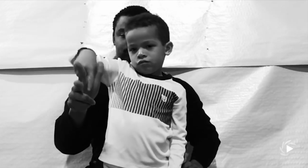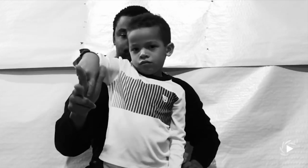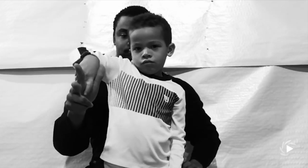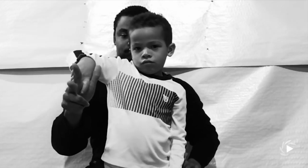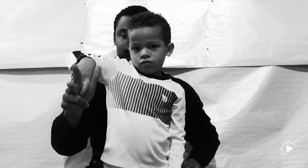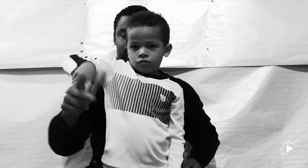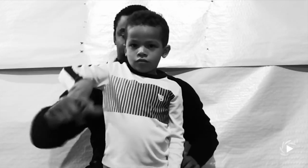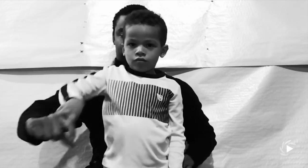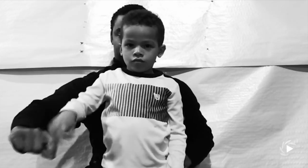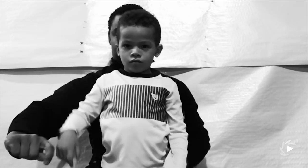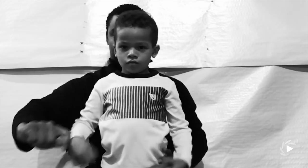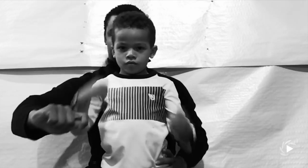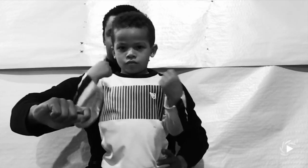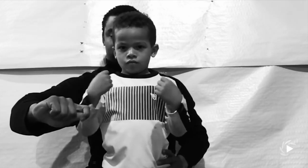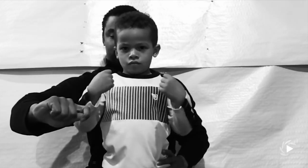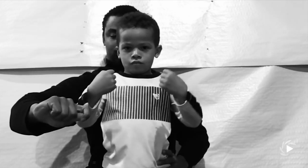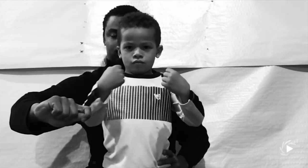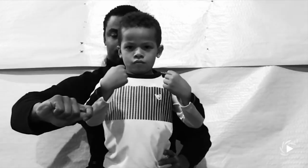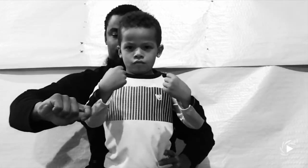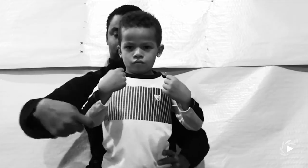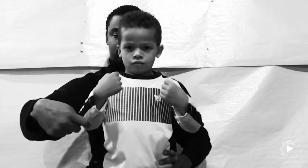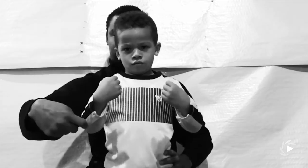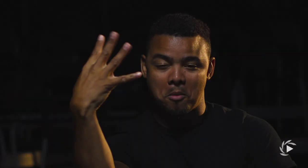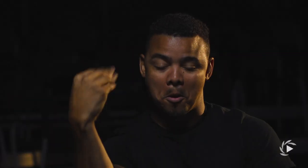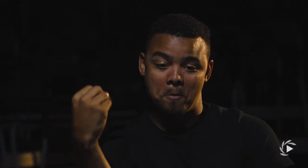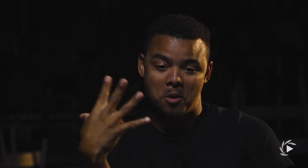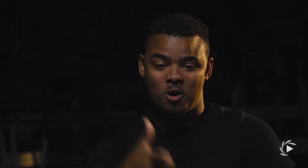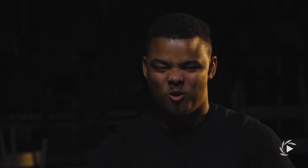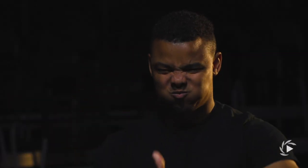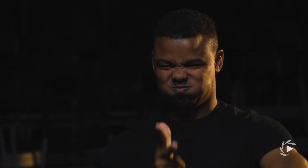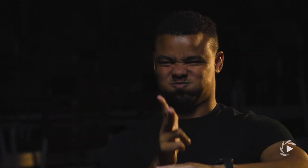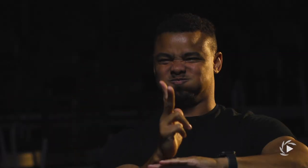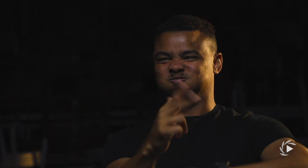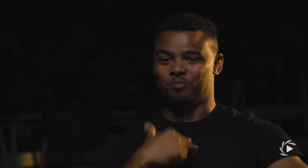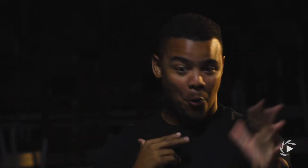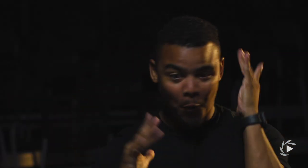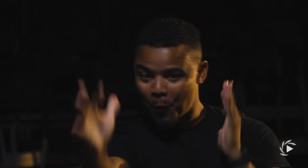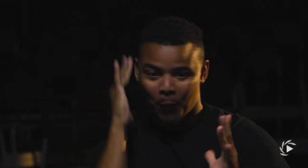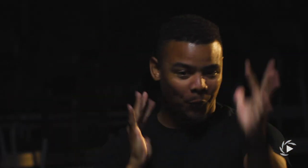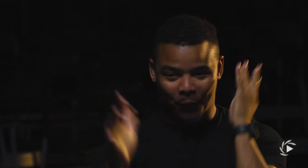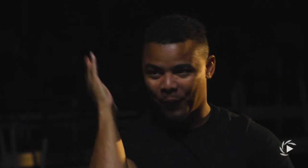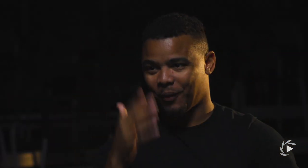and I'm in the back being the engine and the lights, and the lights turn green and we start going,